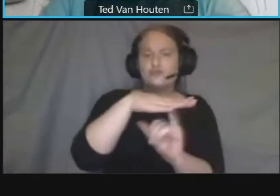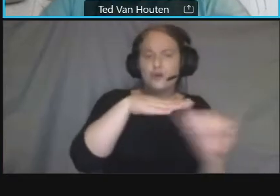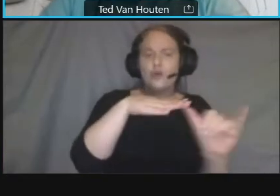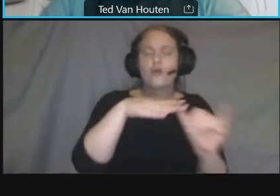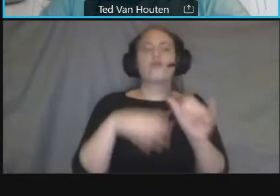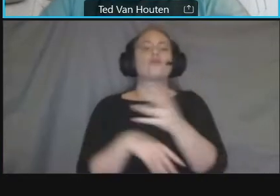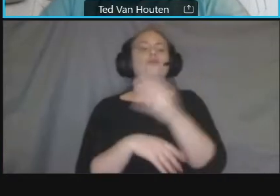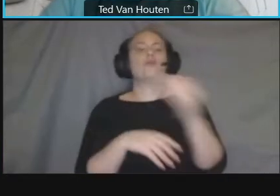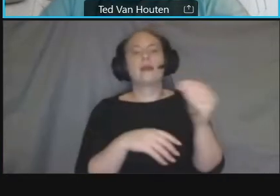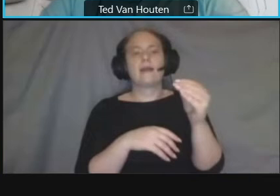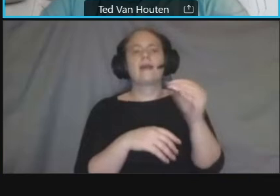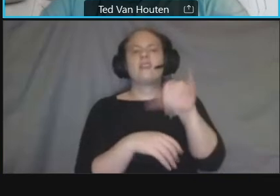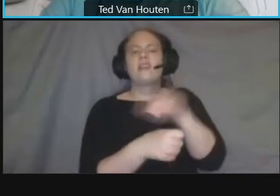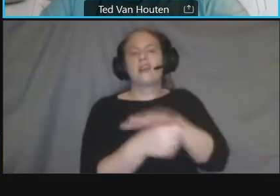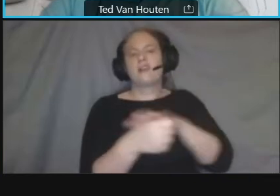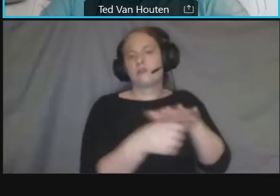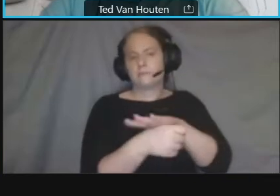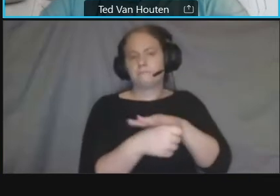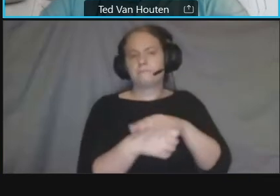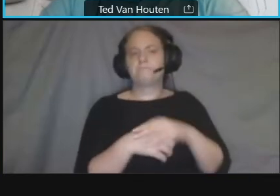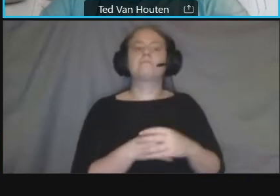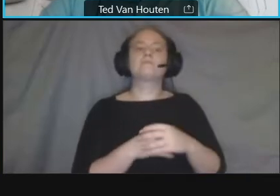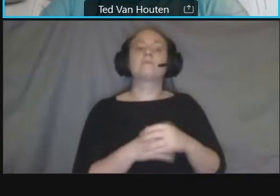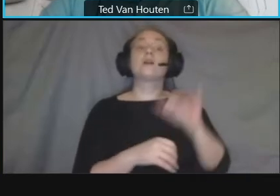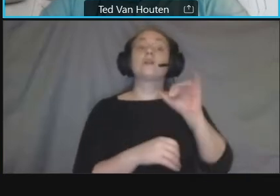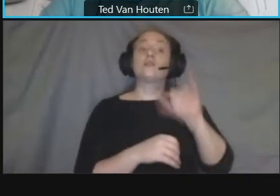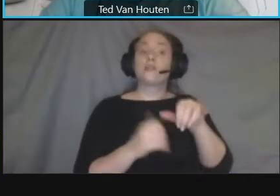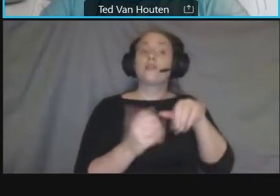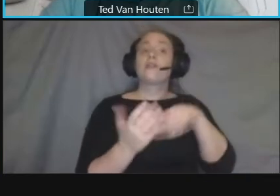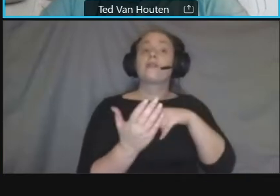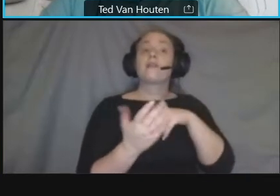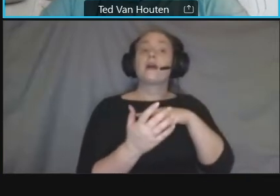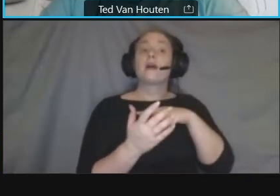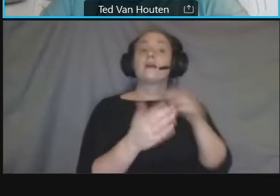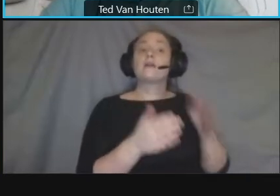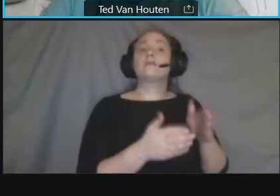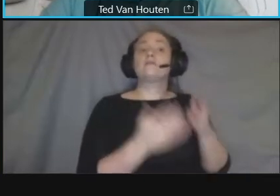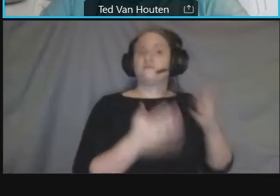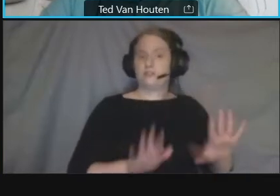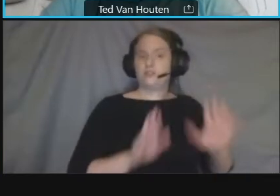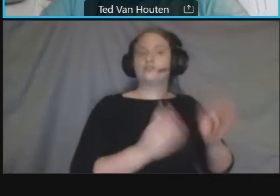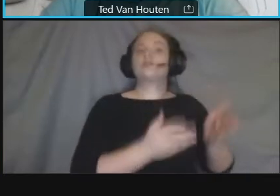there was a commercial district action strategy this had public space retail sustainability